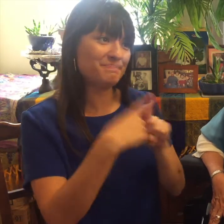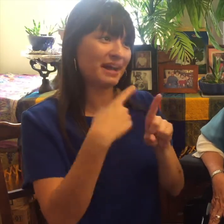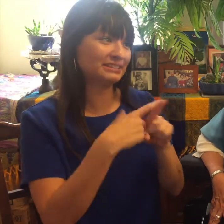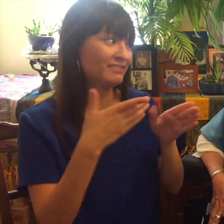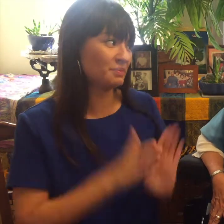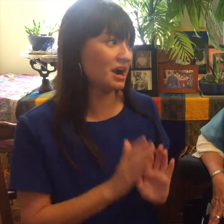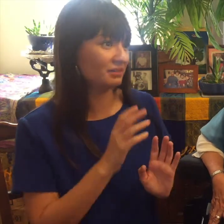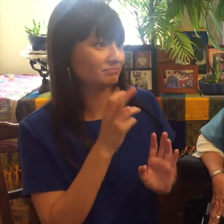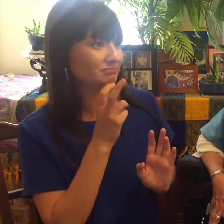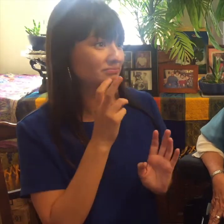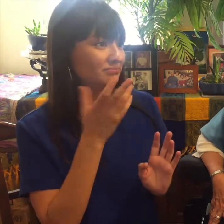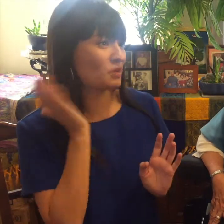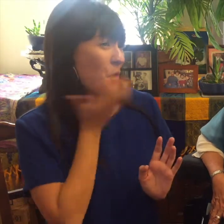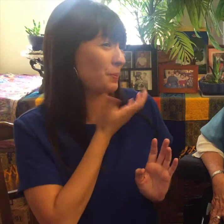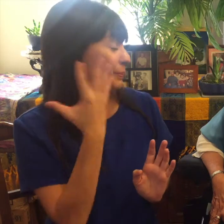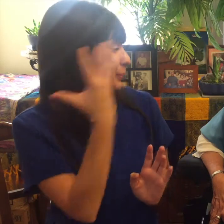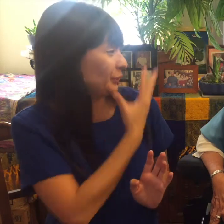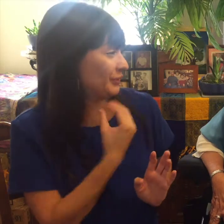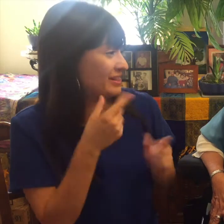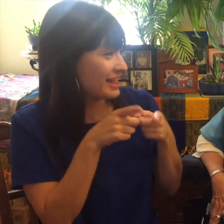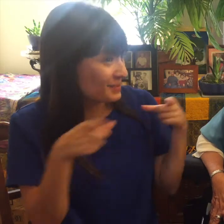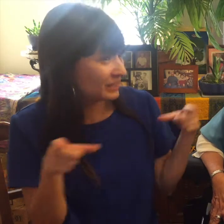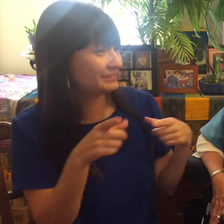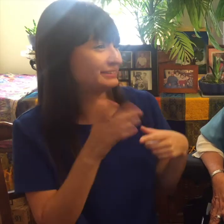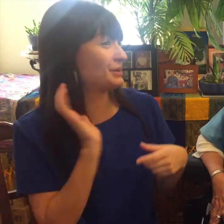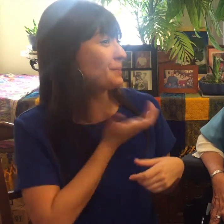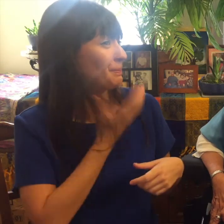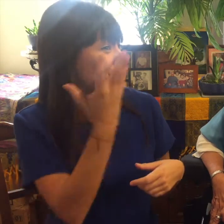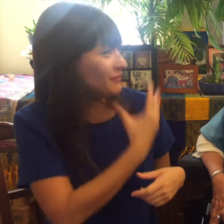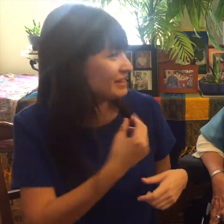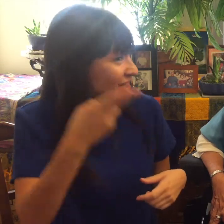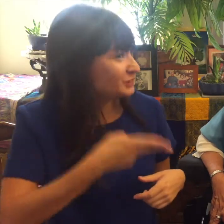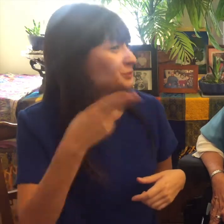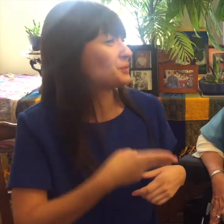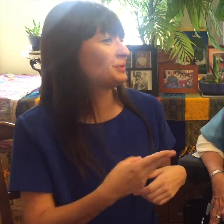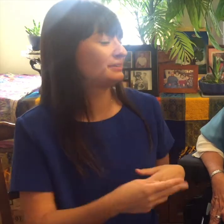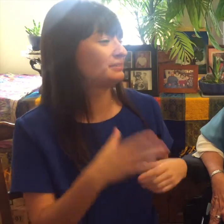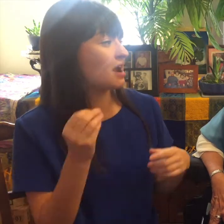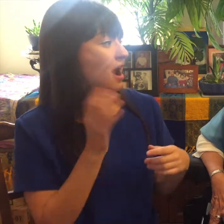fighting for but there's a there positive it's a beautiful language of